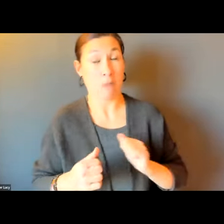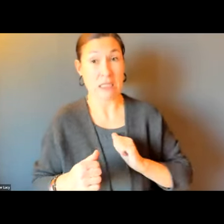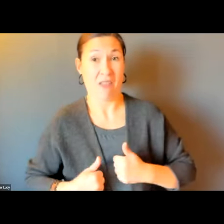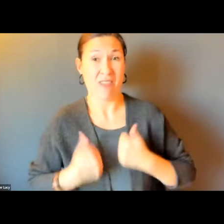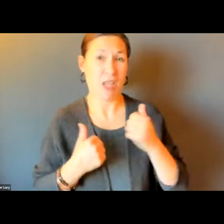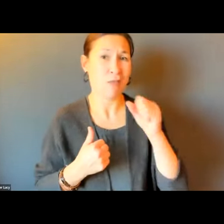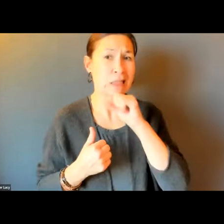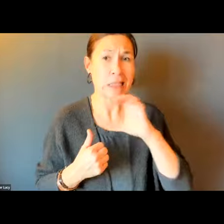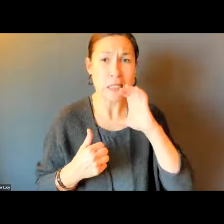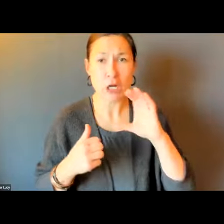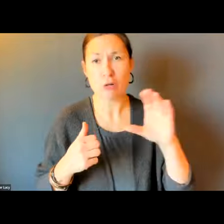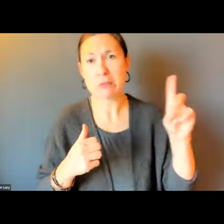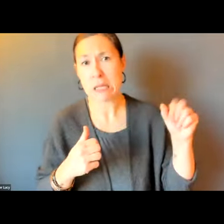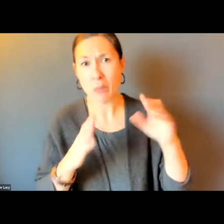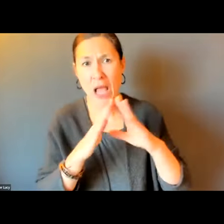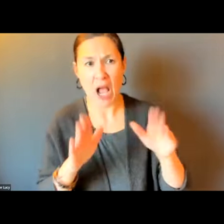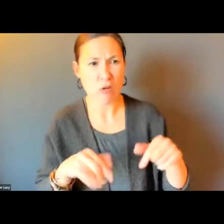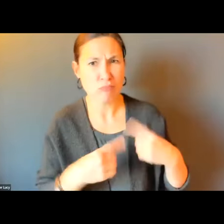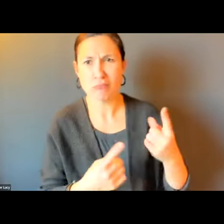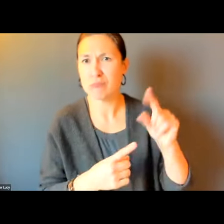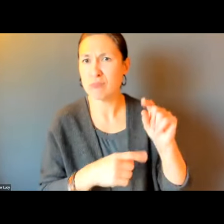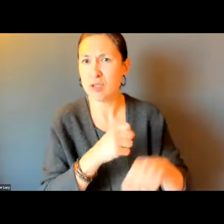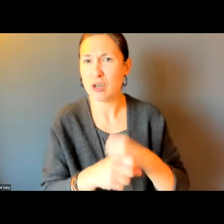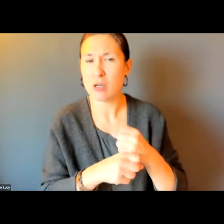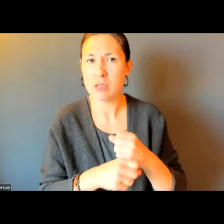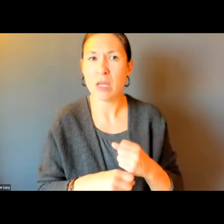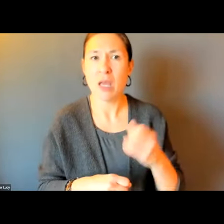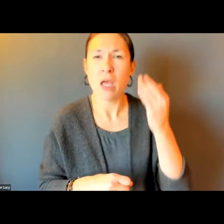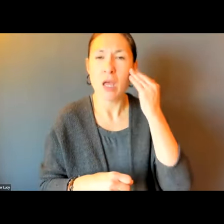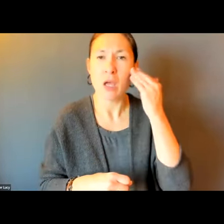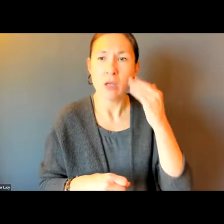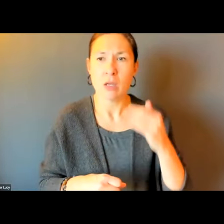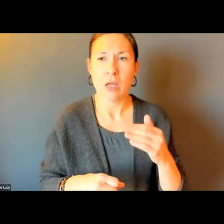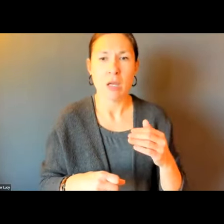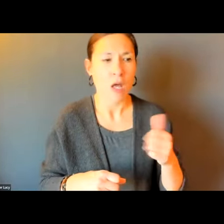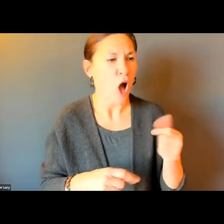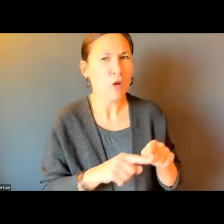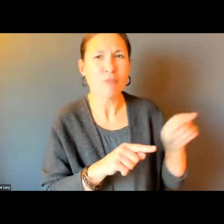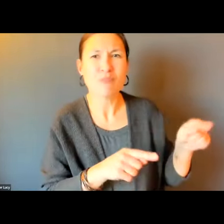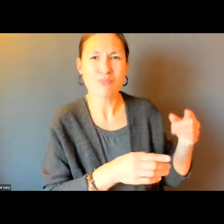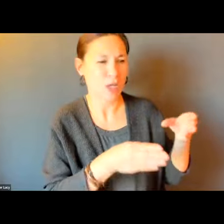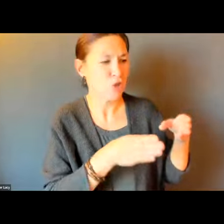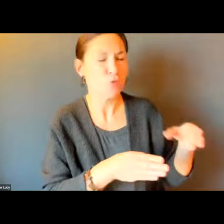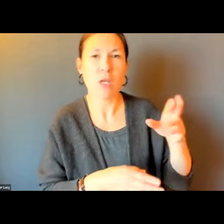I LIVE ON A STREET IN SENIOR AND DISABLED HOUSING, I HAVE BEEN HERE FOR OVER 20 YEARS.